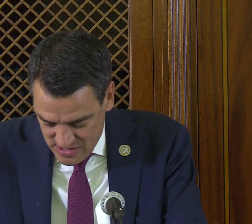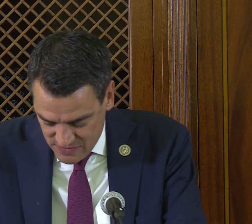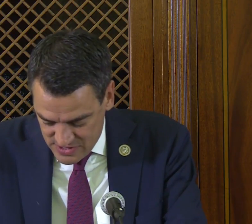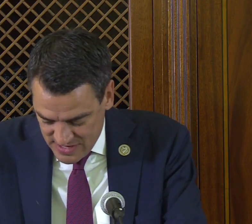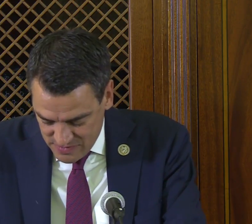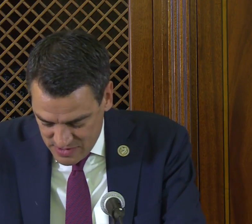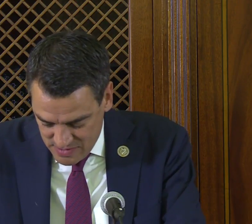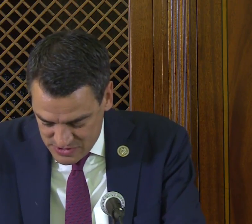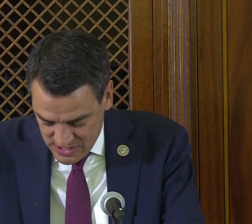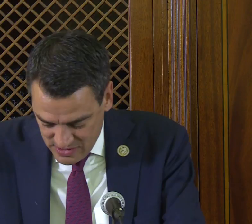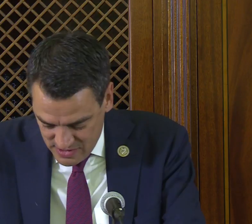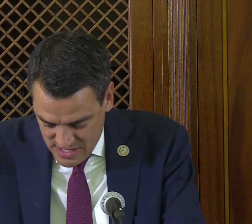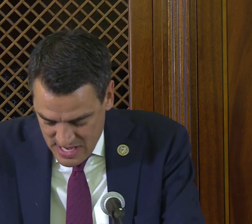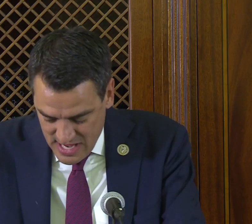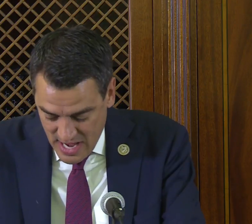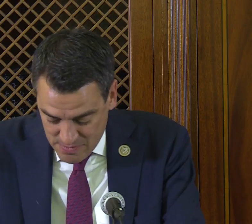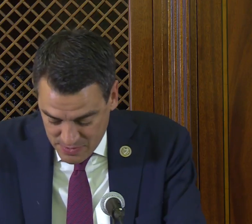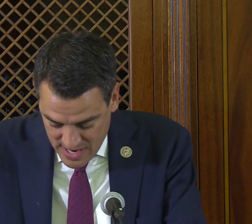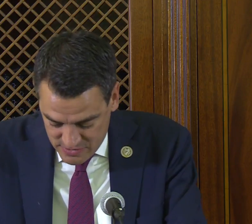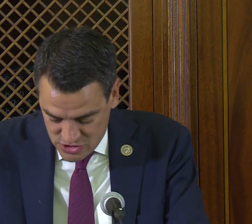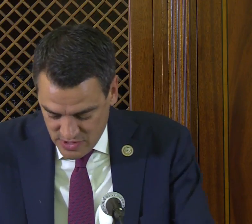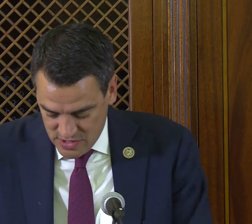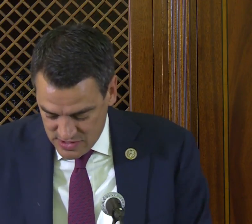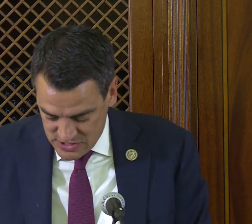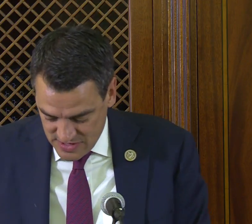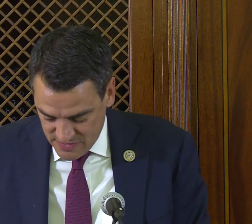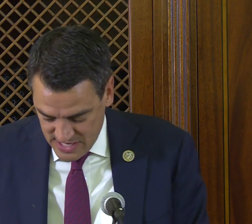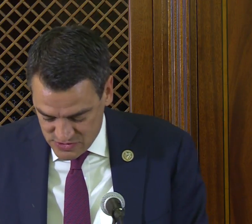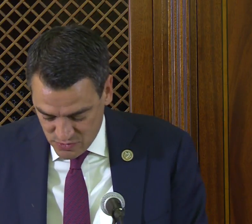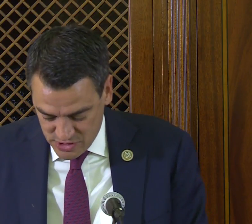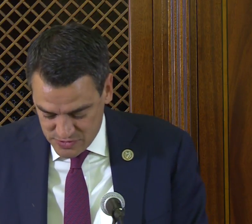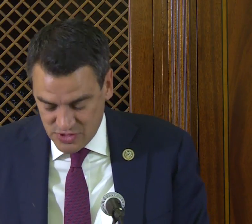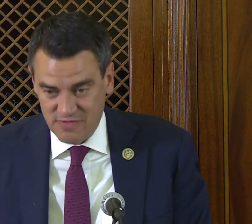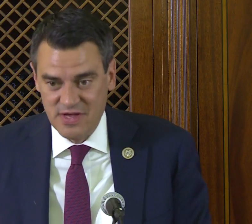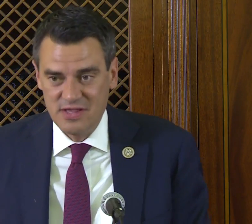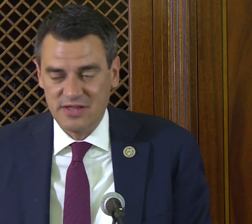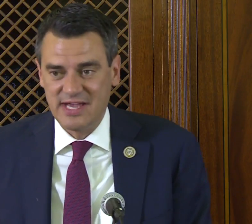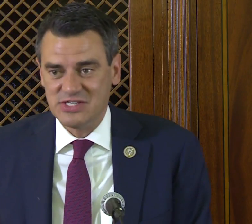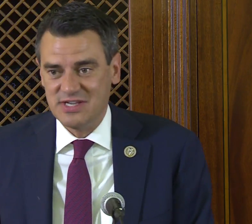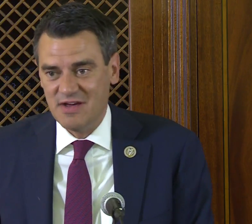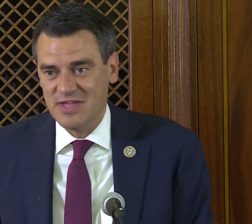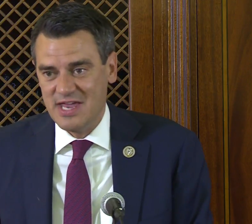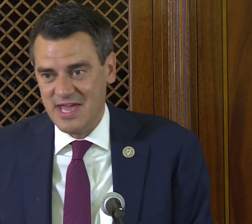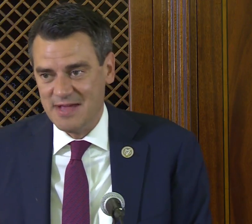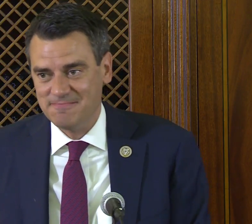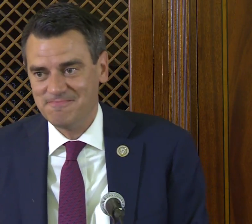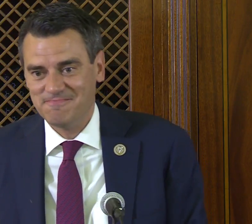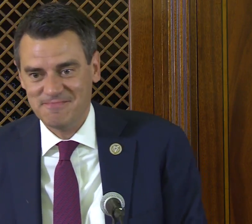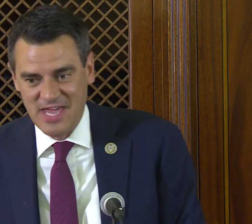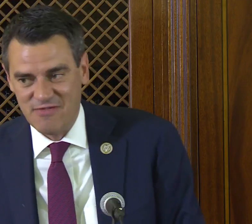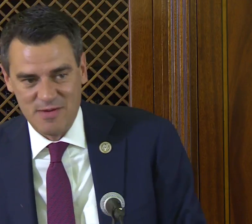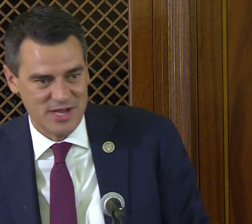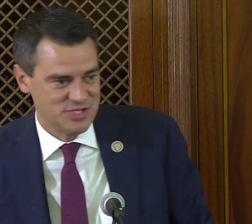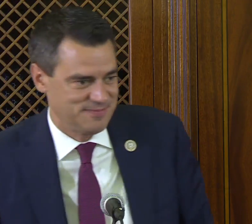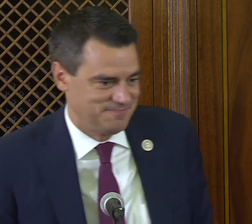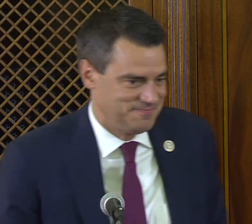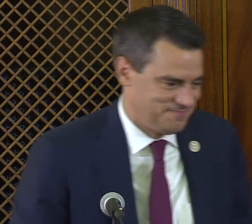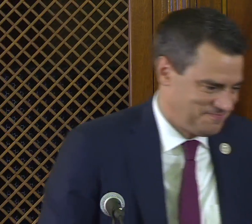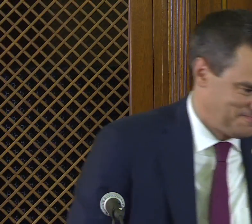and for the deaf community in particular, and I am proud to join you in this effort as we work to preserve the legacies of ADA. Thank you very much.